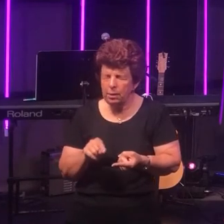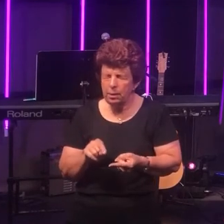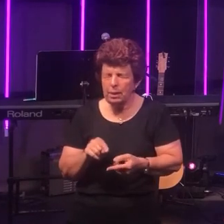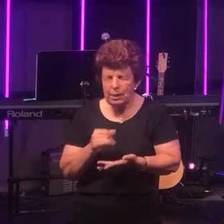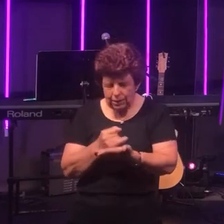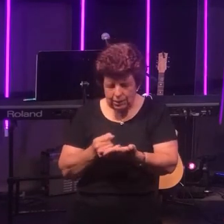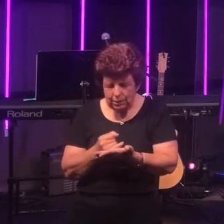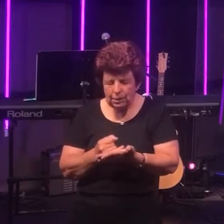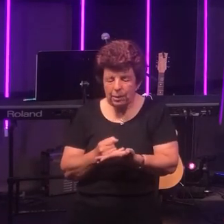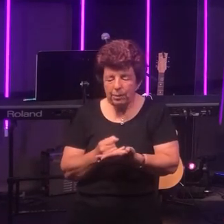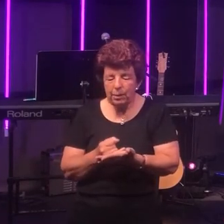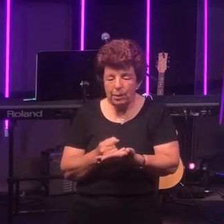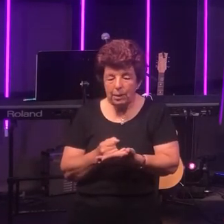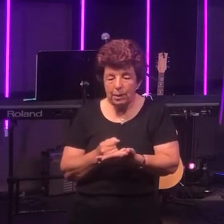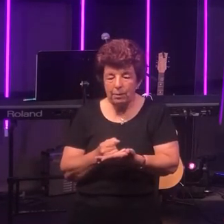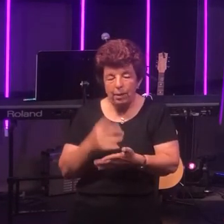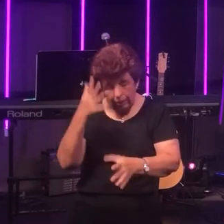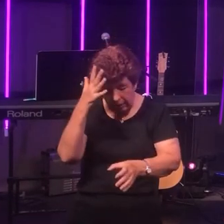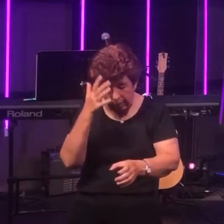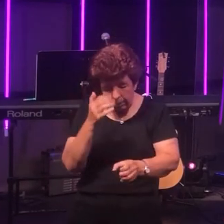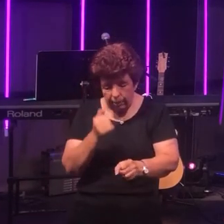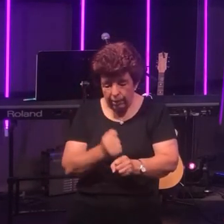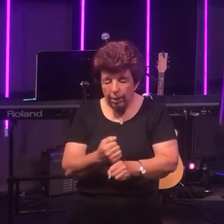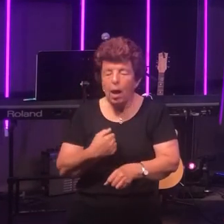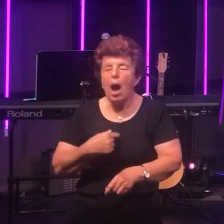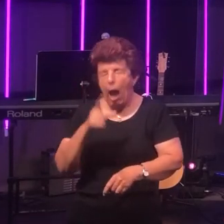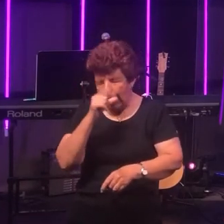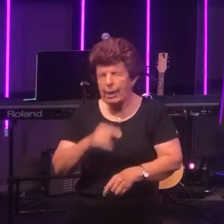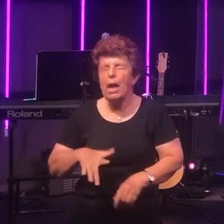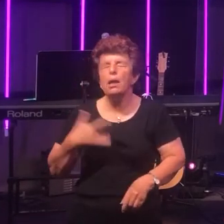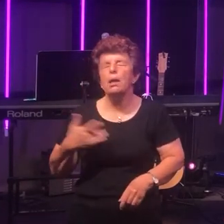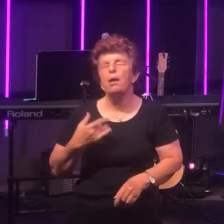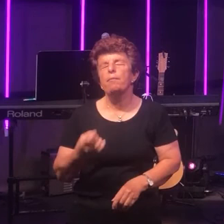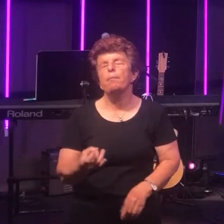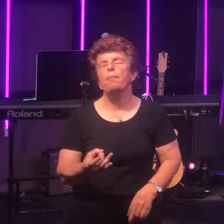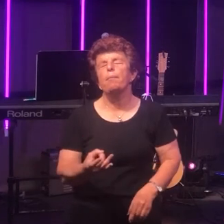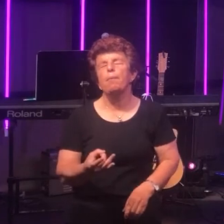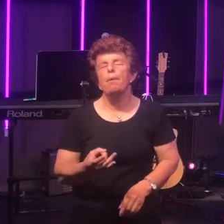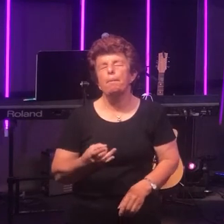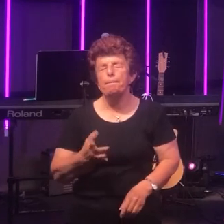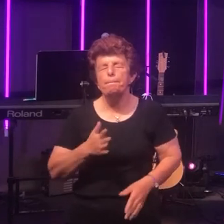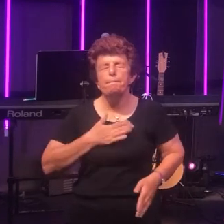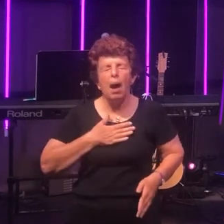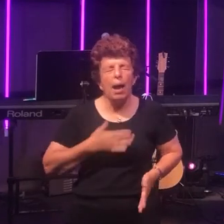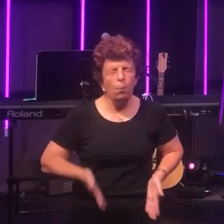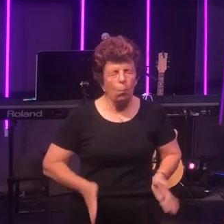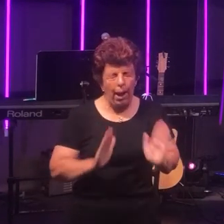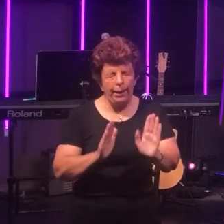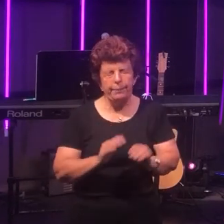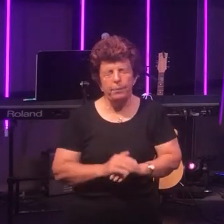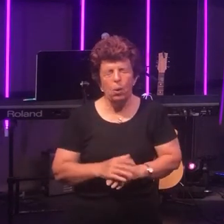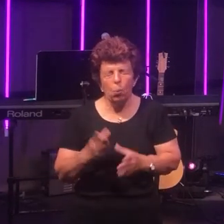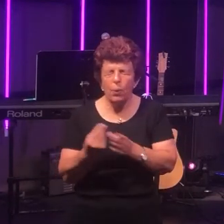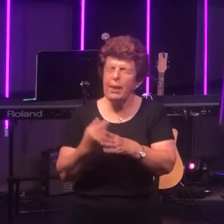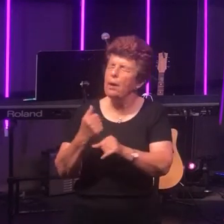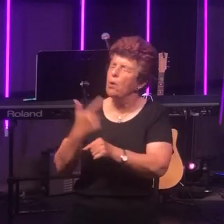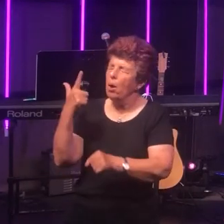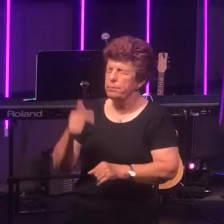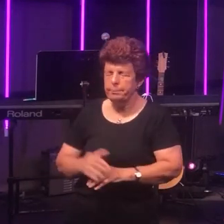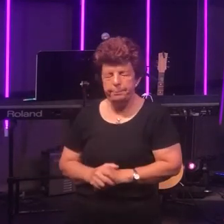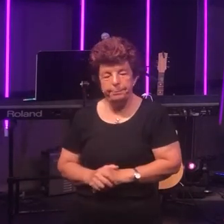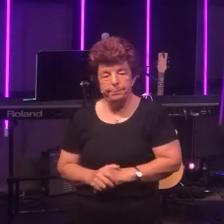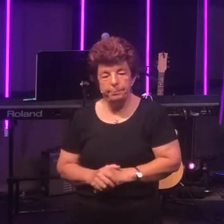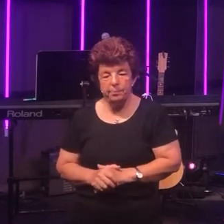Sin is the belief that I can live my life, my way, without God.